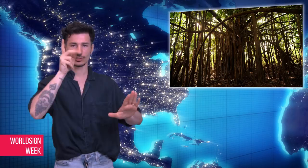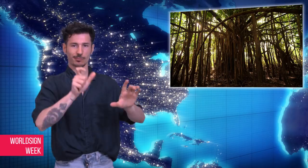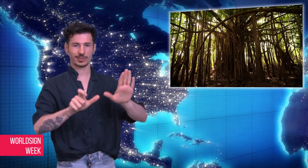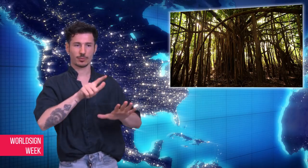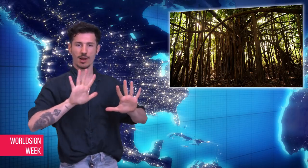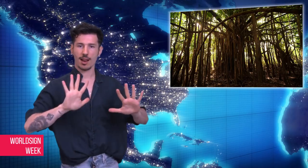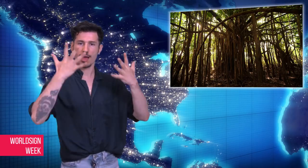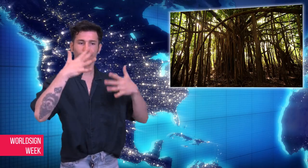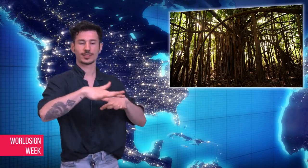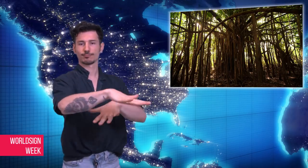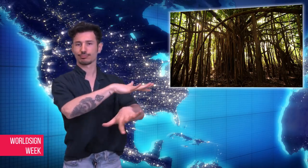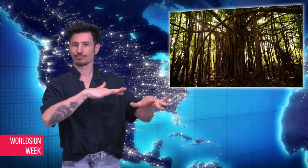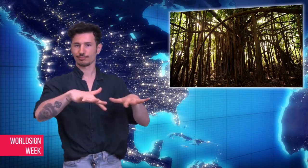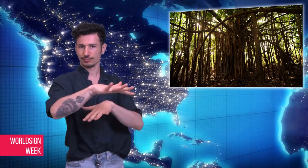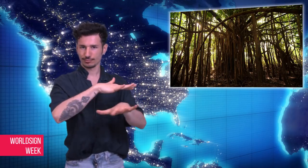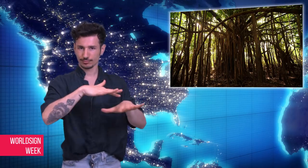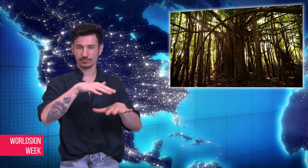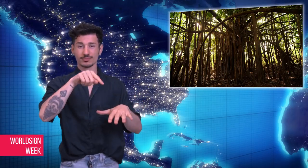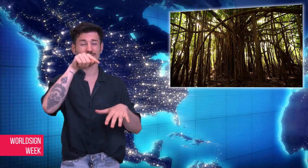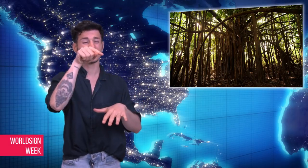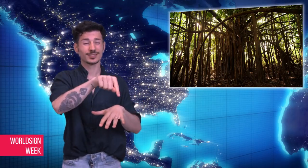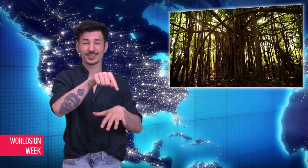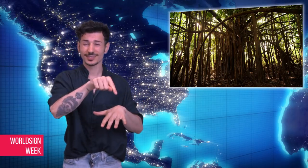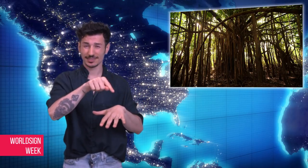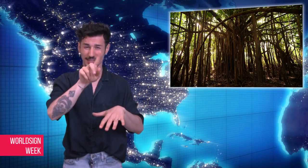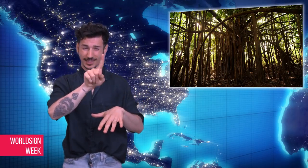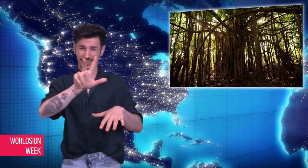inhabited and exclusively possessed